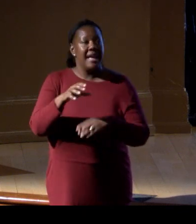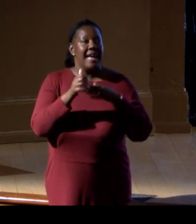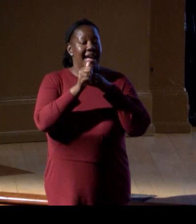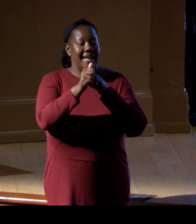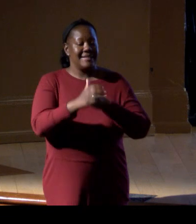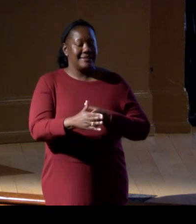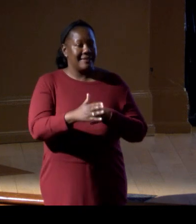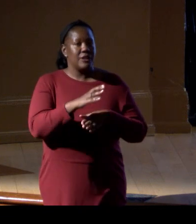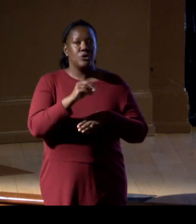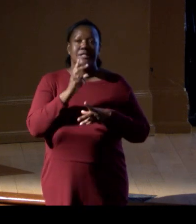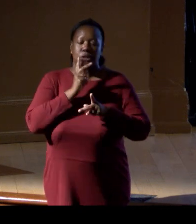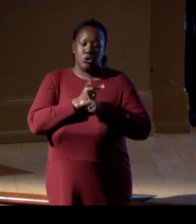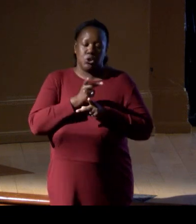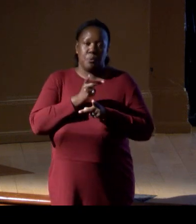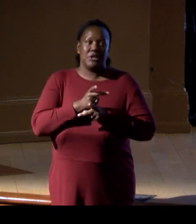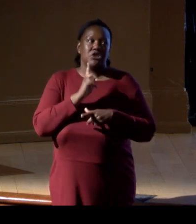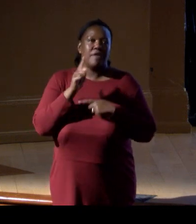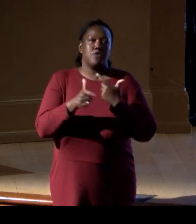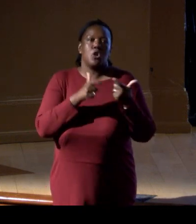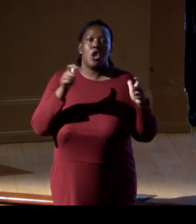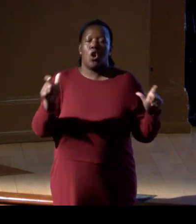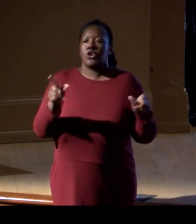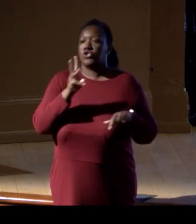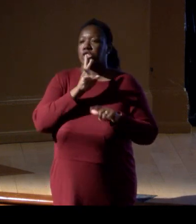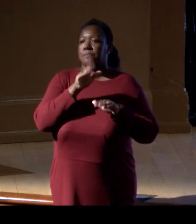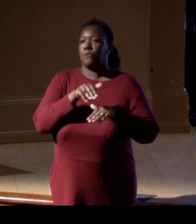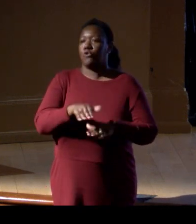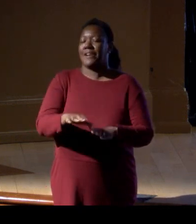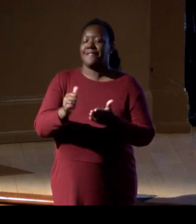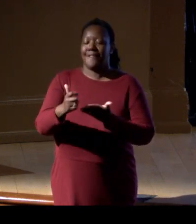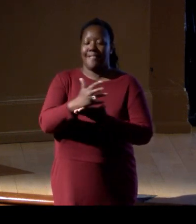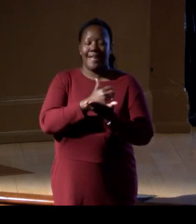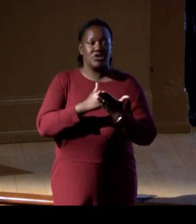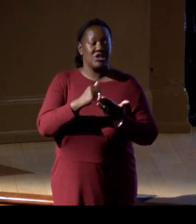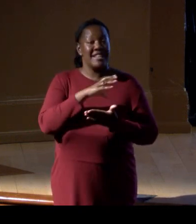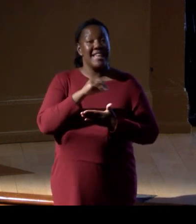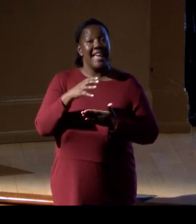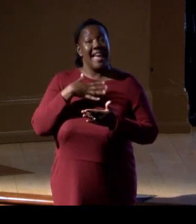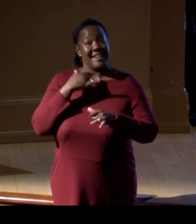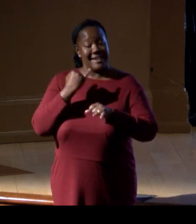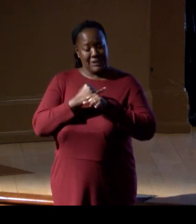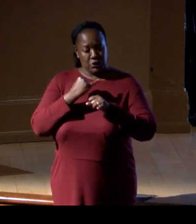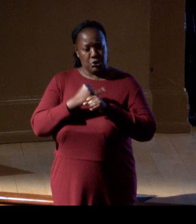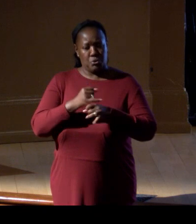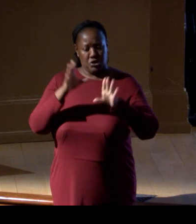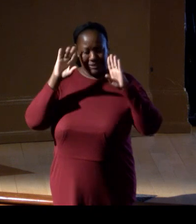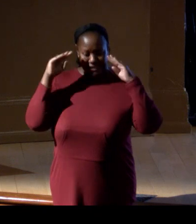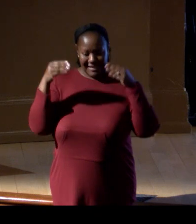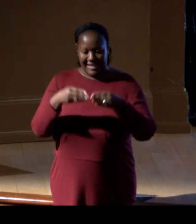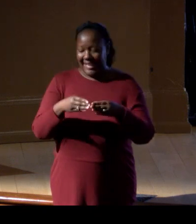stewards of the largest marine collection, and an institution dedicated to disseminating knowledge